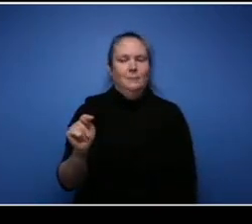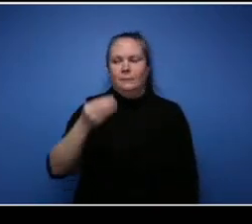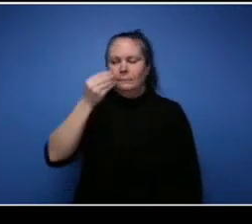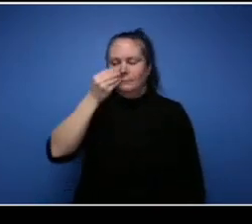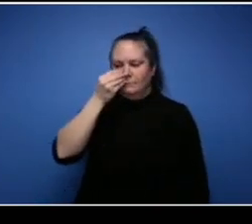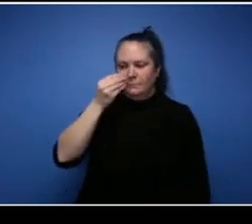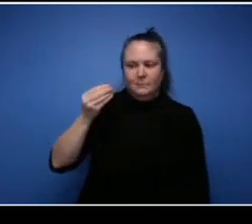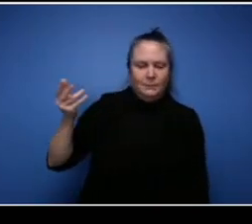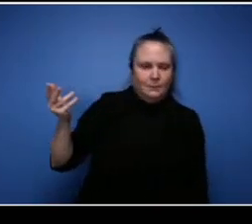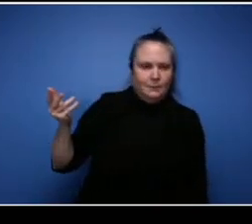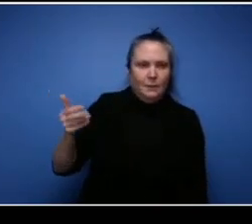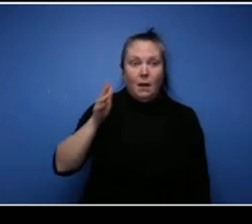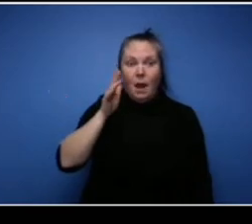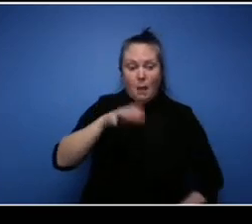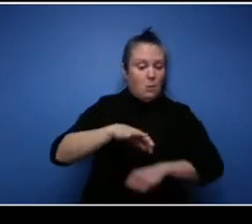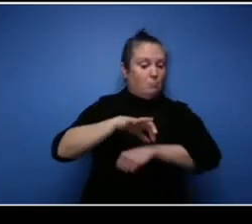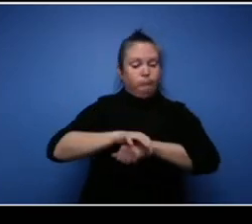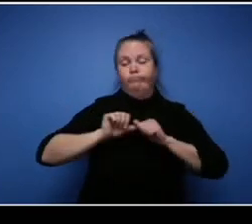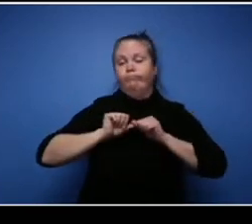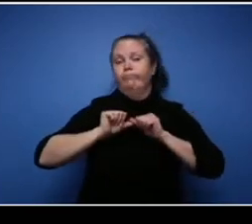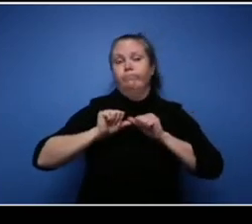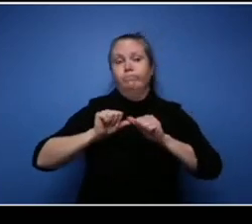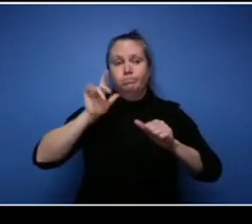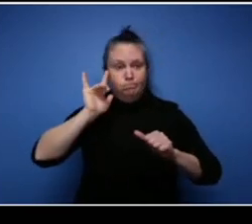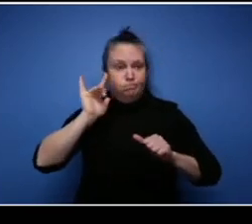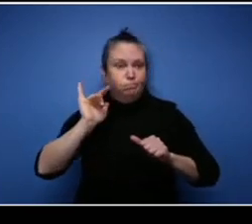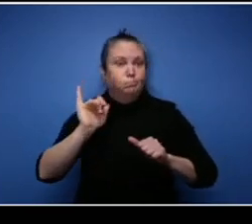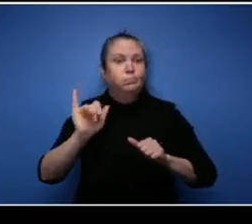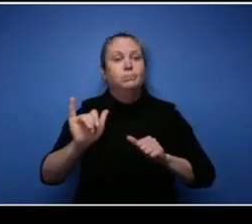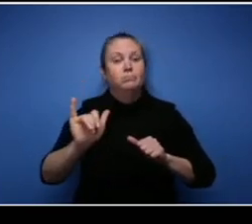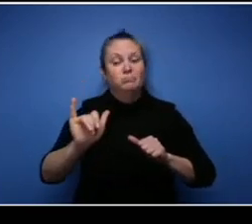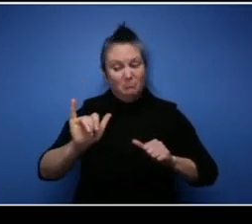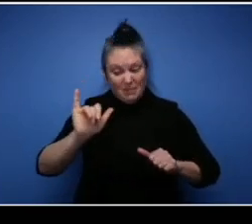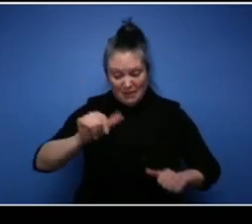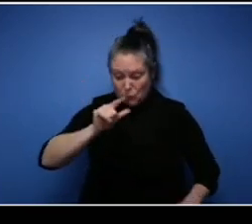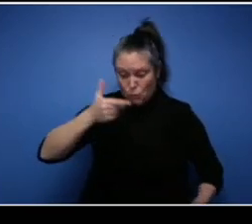can't wear it anymore. It is who I am and Black lives do matter and I firmly believe